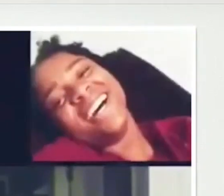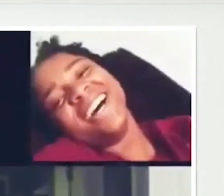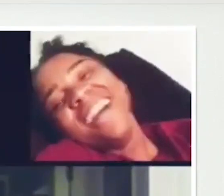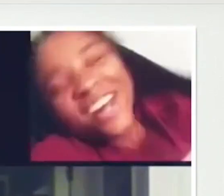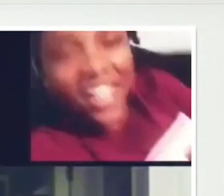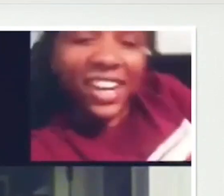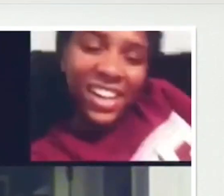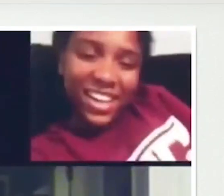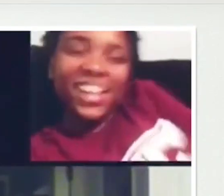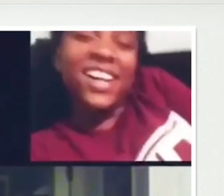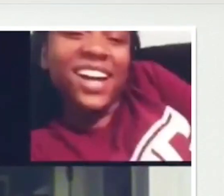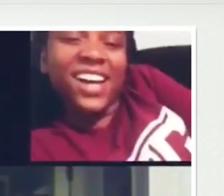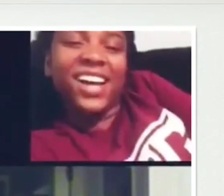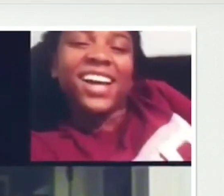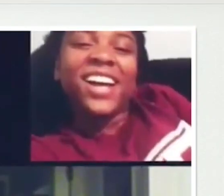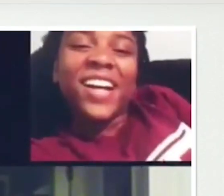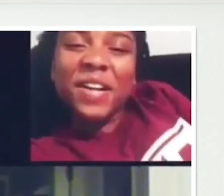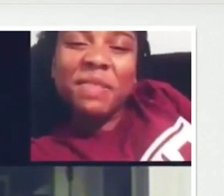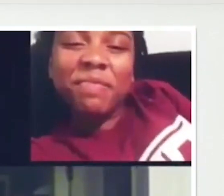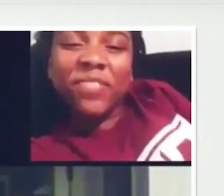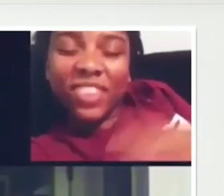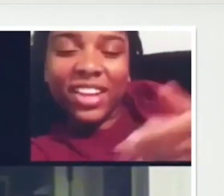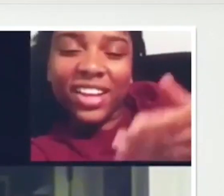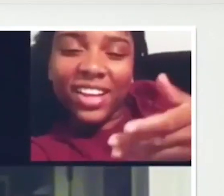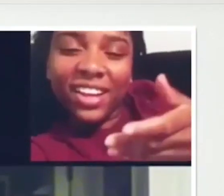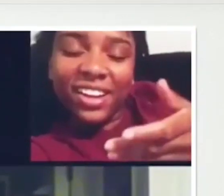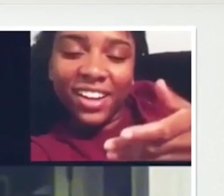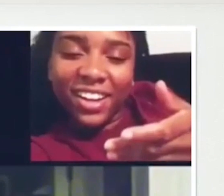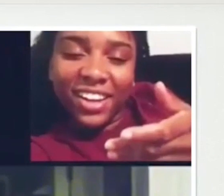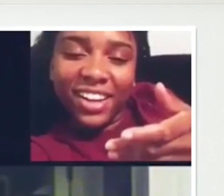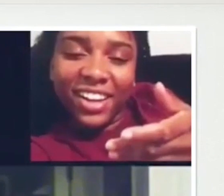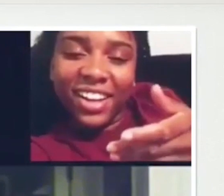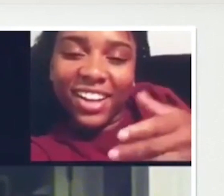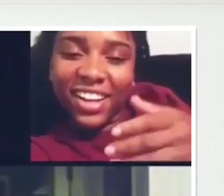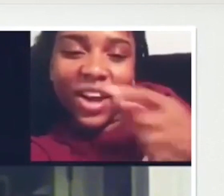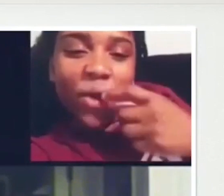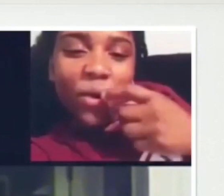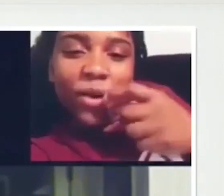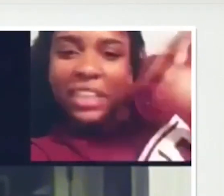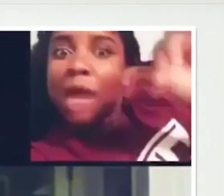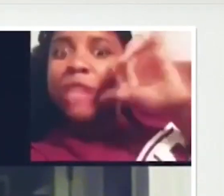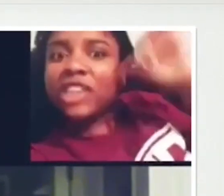Ah, ha, ha. Listen, you play too much. That's not nice.